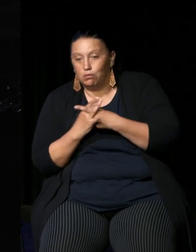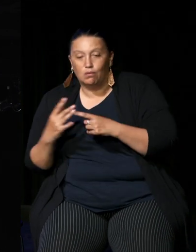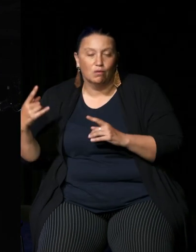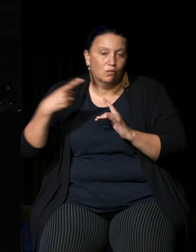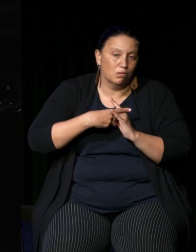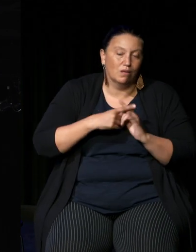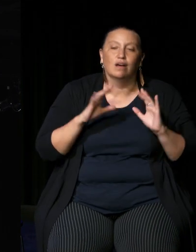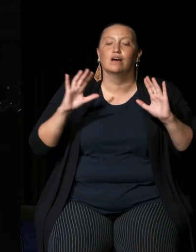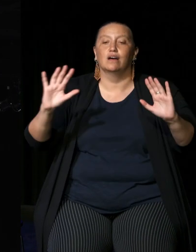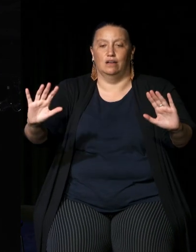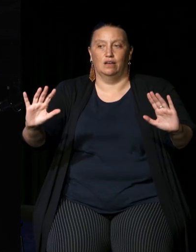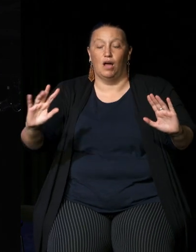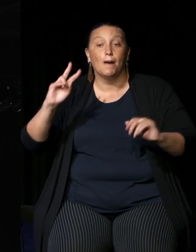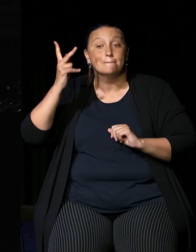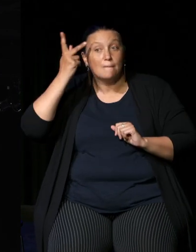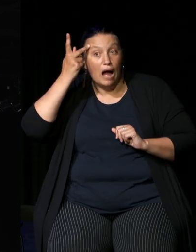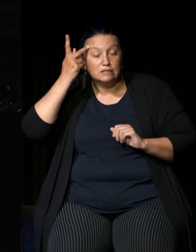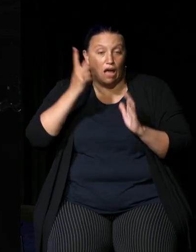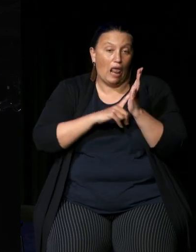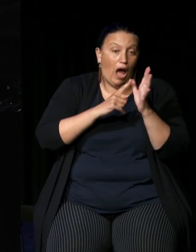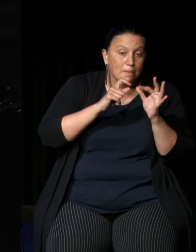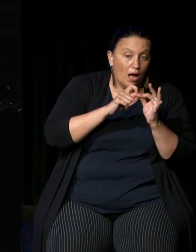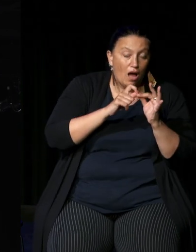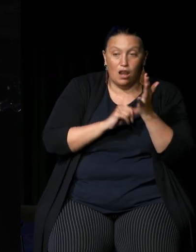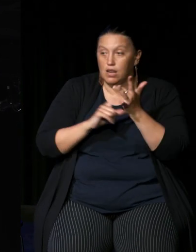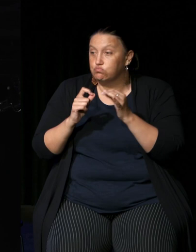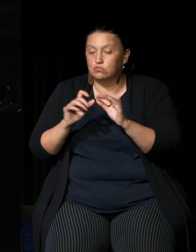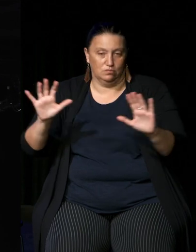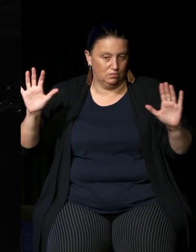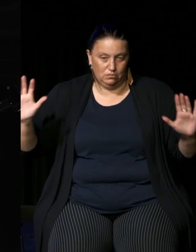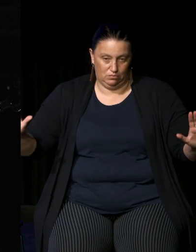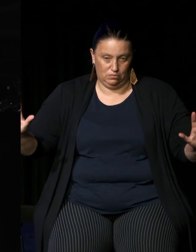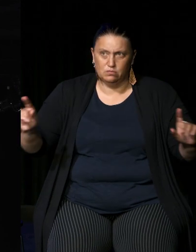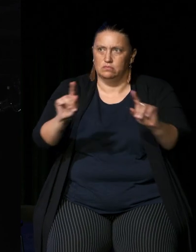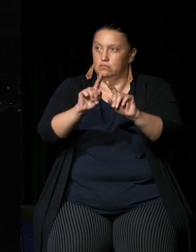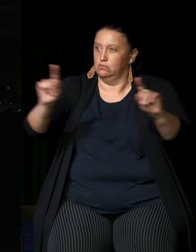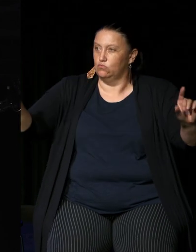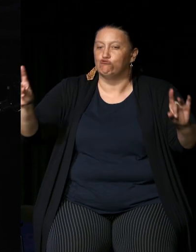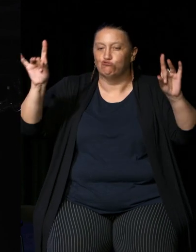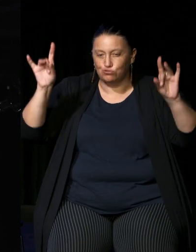this is not about Party politics this is about Australians making a more mature Nation